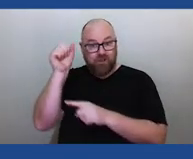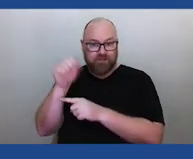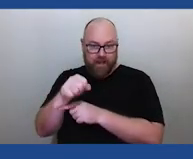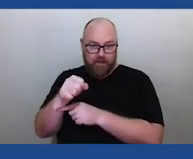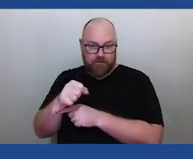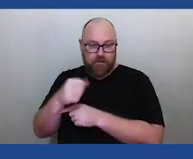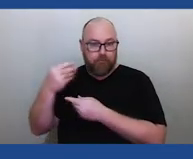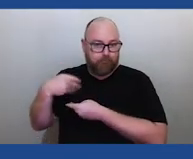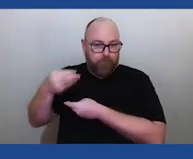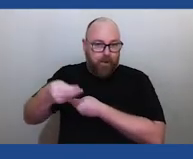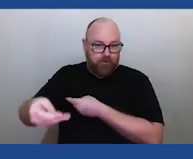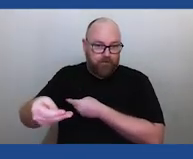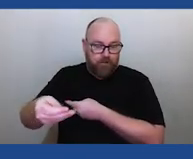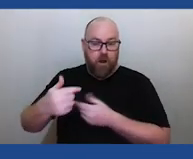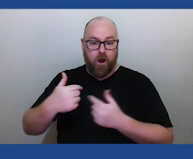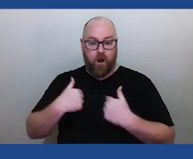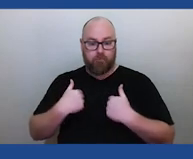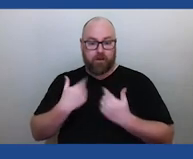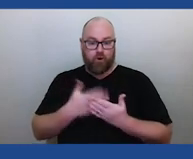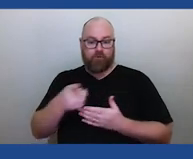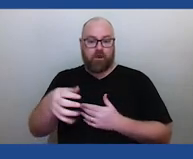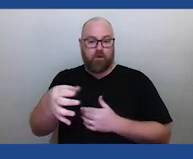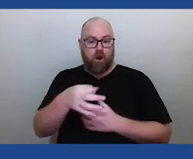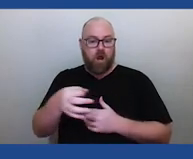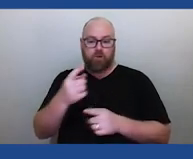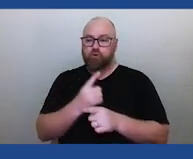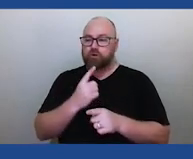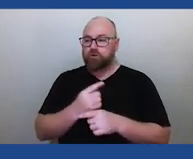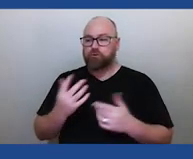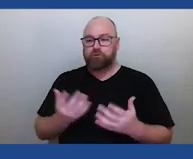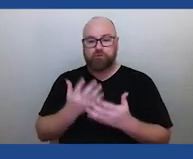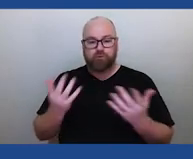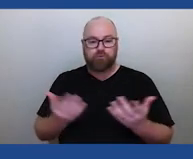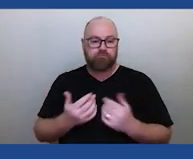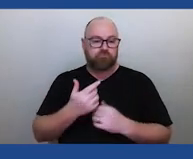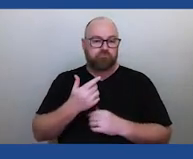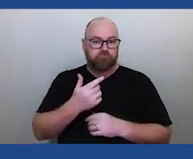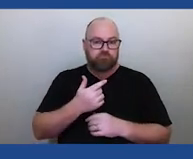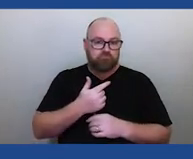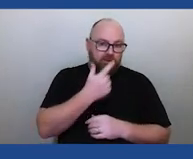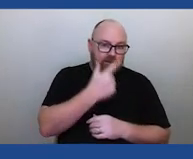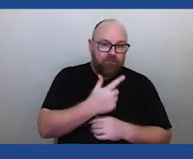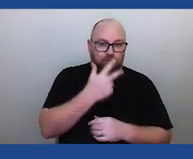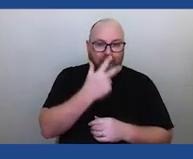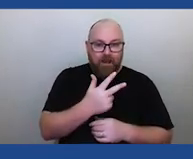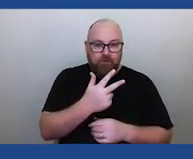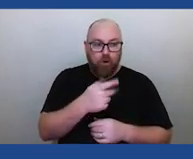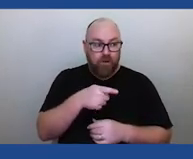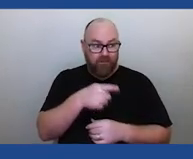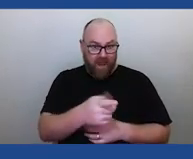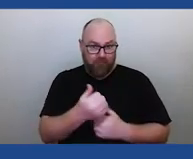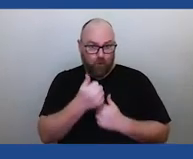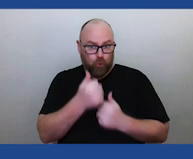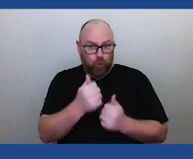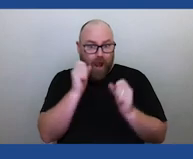And I've been on the island talking to, you know, seven or eight year old kids who have a pretty detailed knowledge of astronomy,